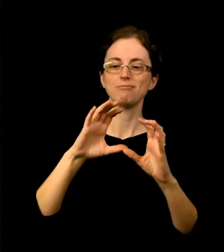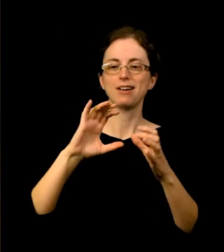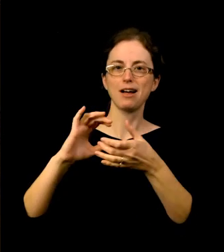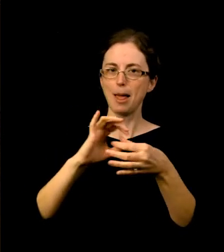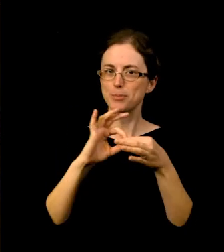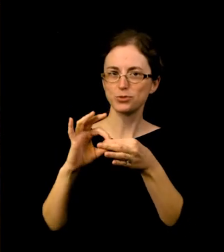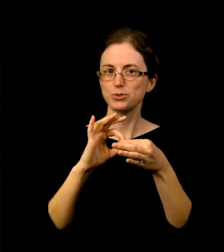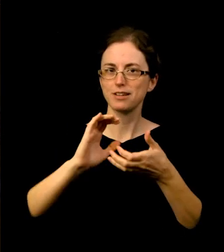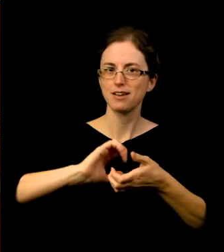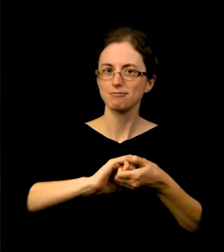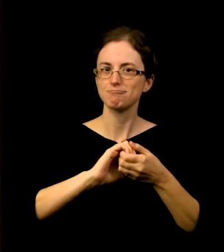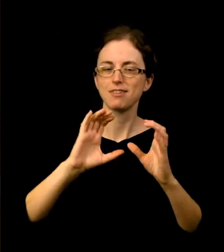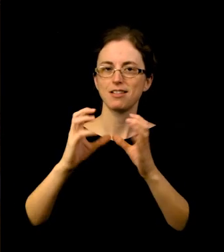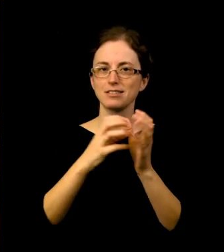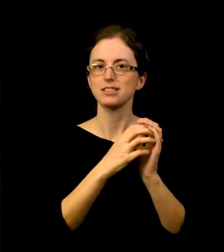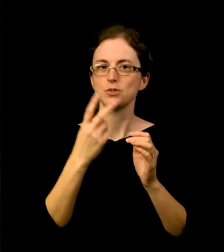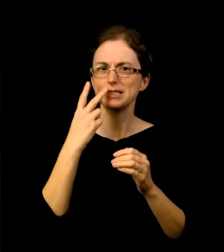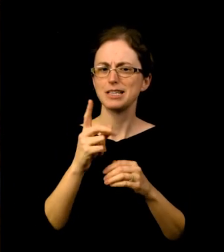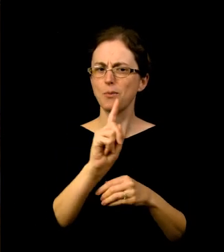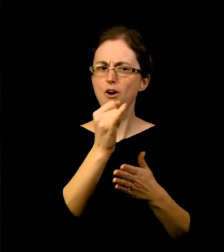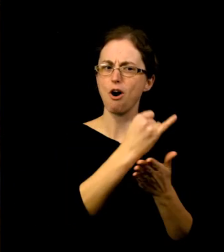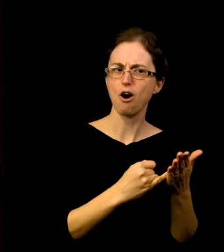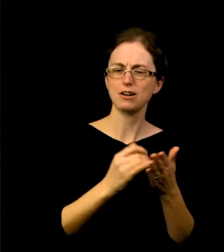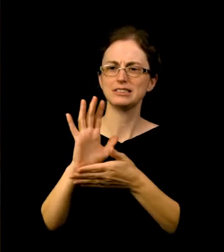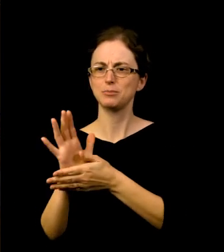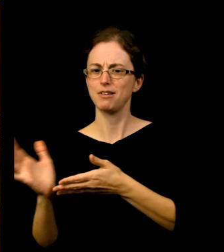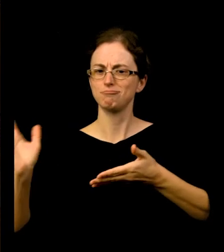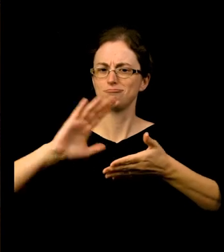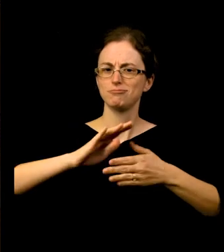You don’t have to love film to be a part of the Co:Lab and to learn — we are open to all!